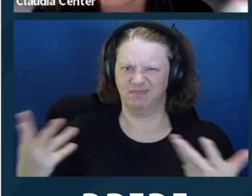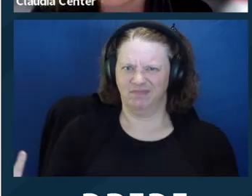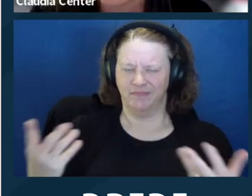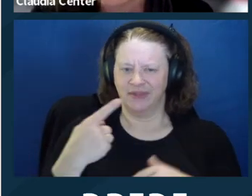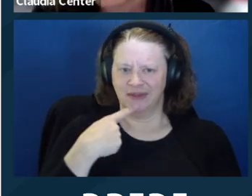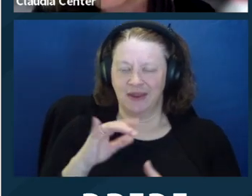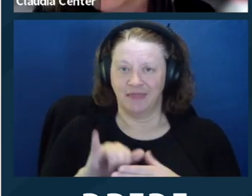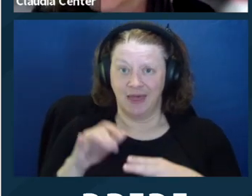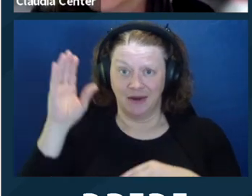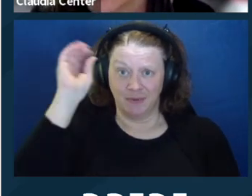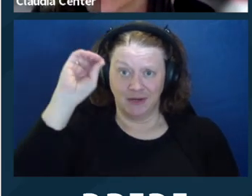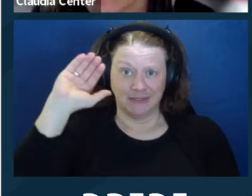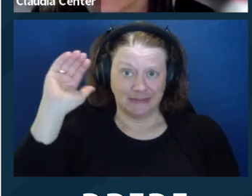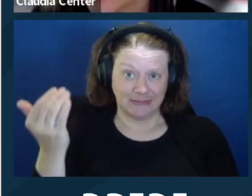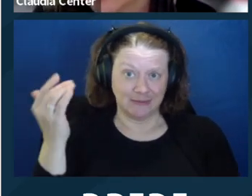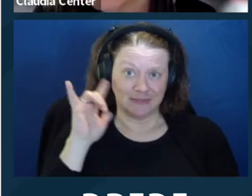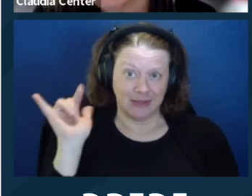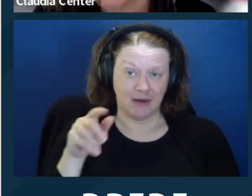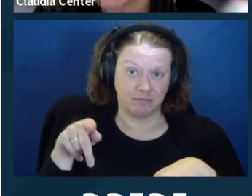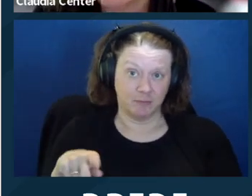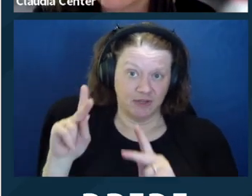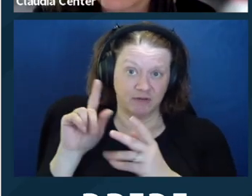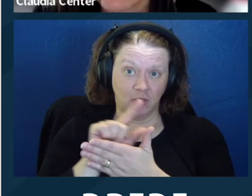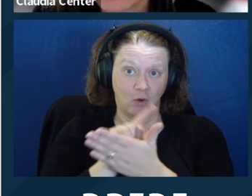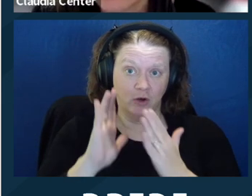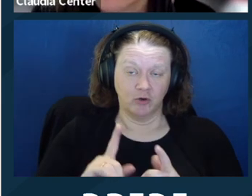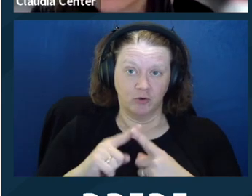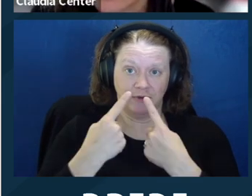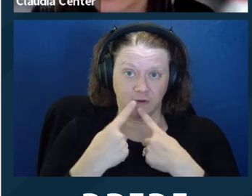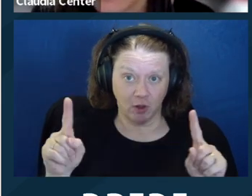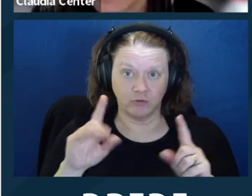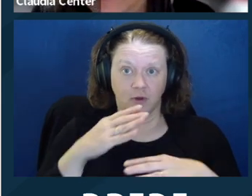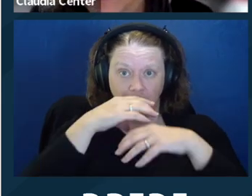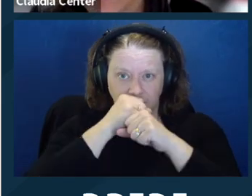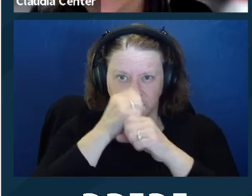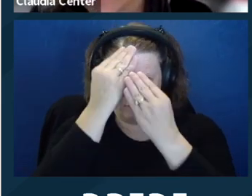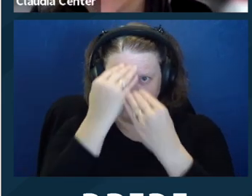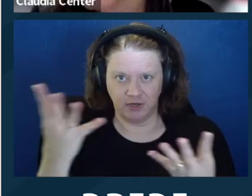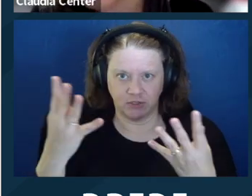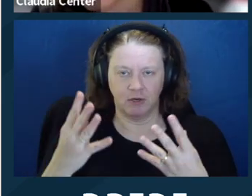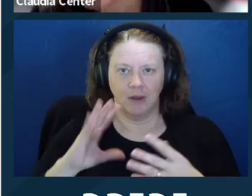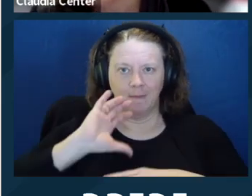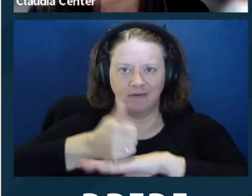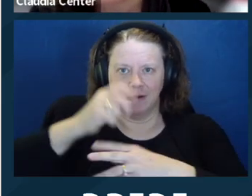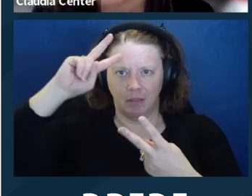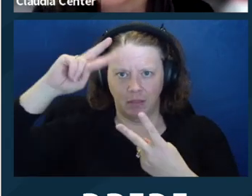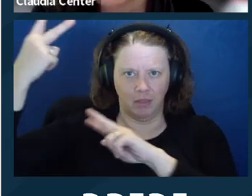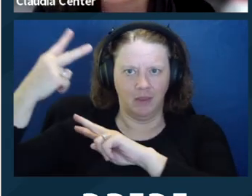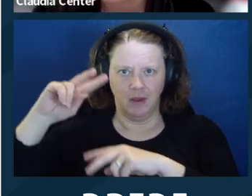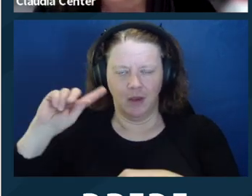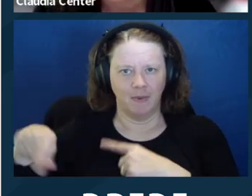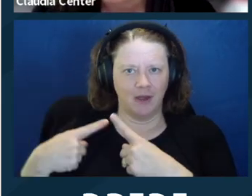on misconceptions about whether the client has capacity. So, for example, if somebody